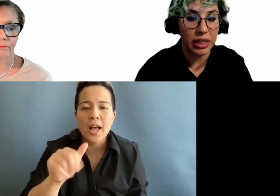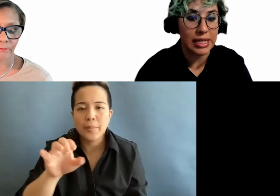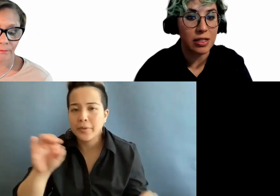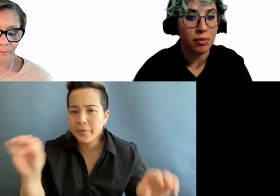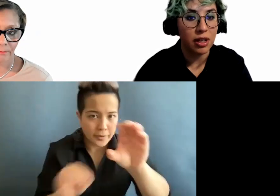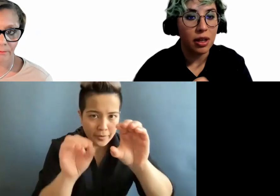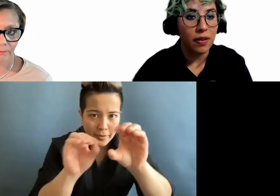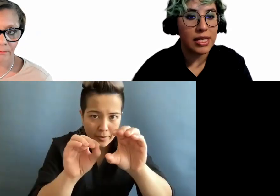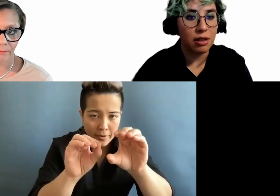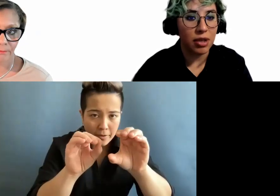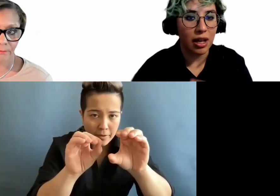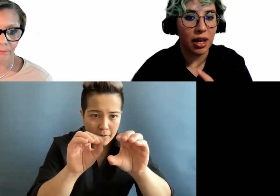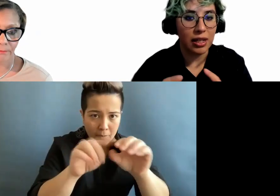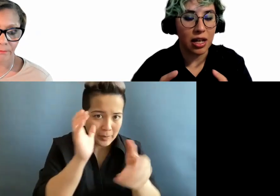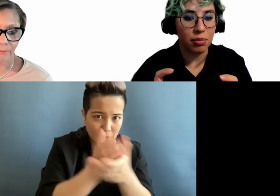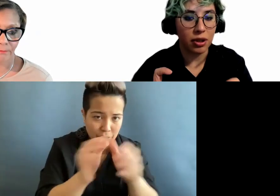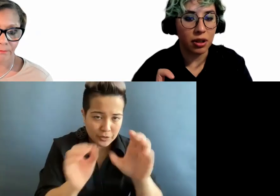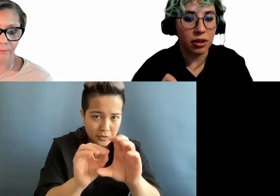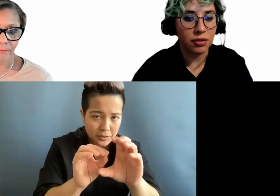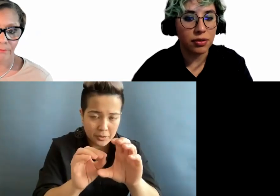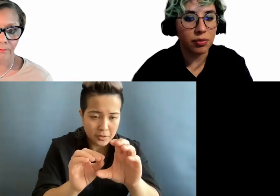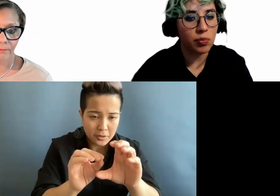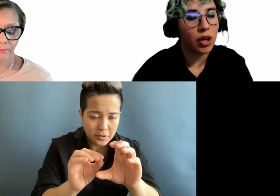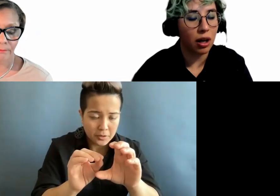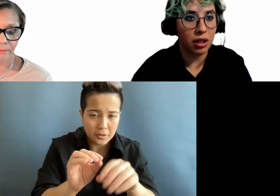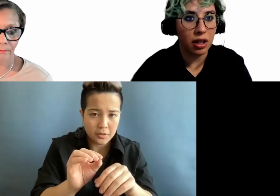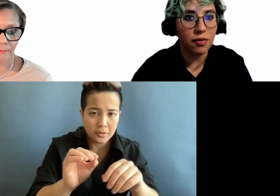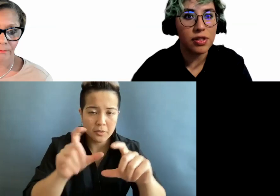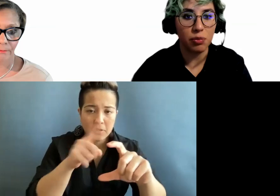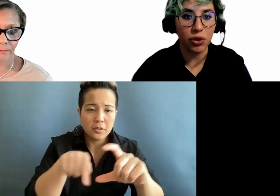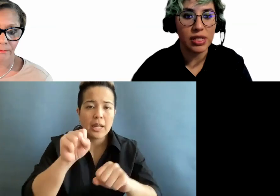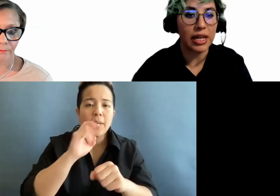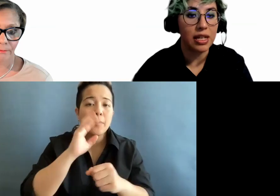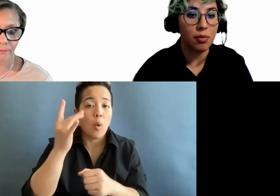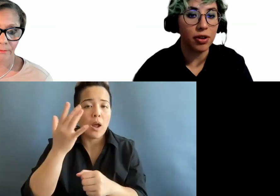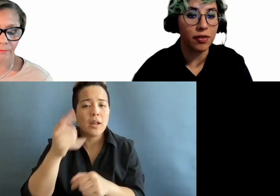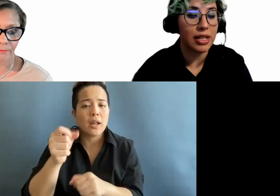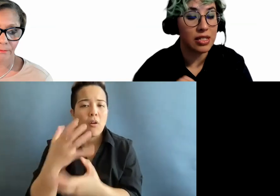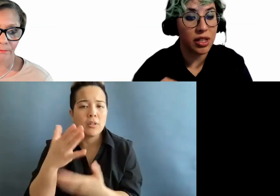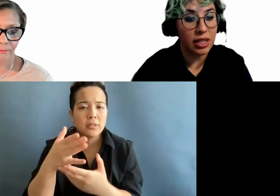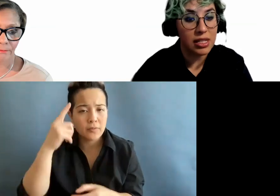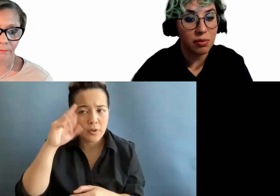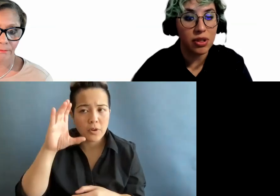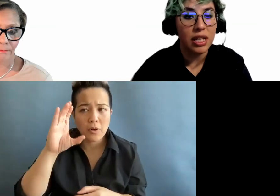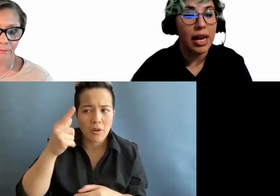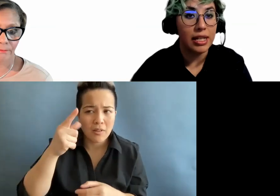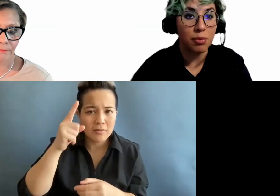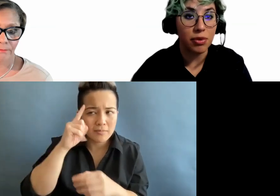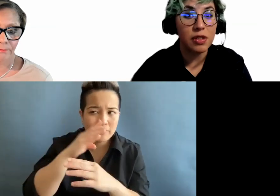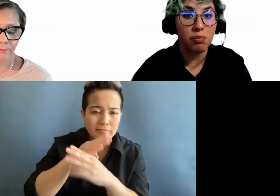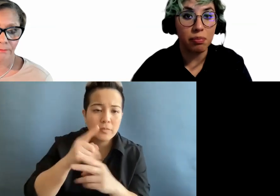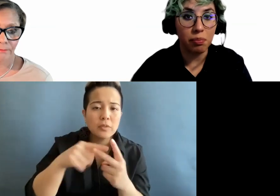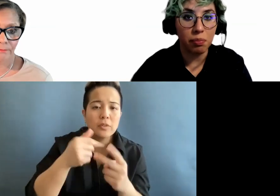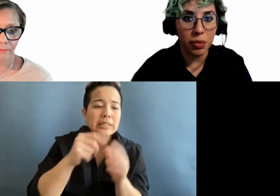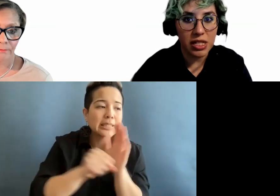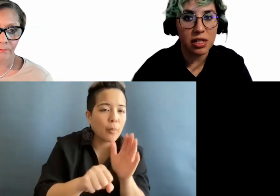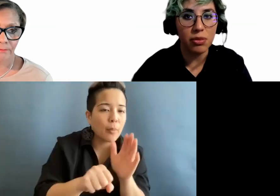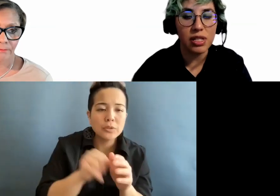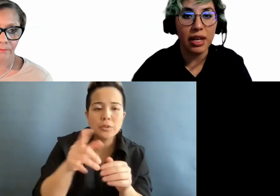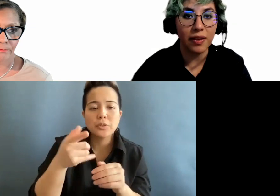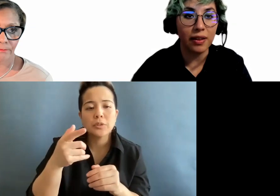place. This could be any type of cognitive symbols, any type of speech symbols, anything